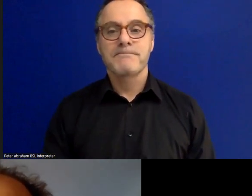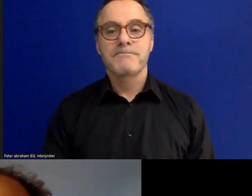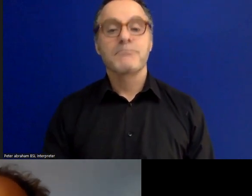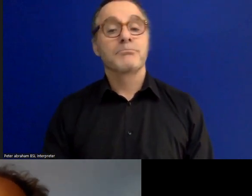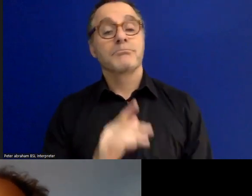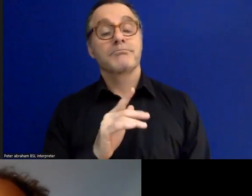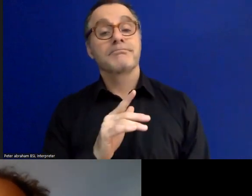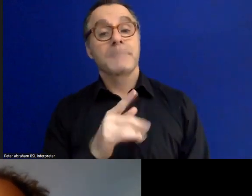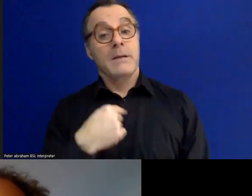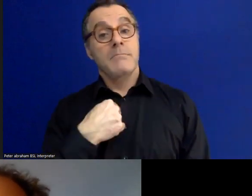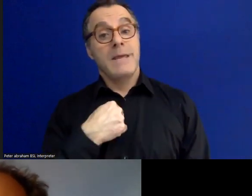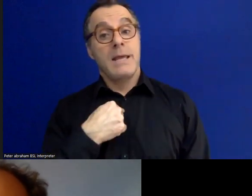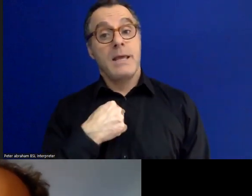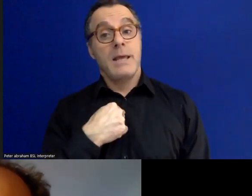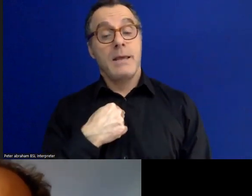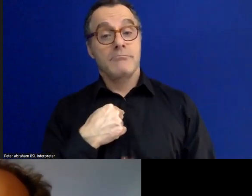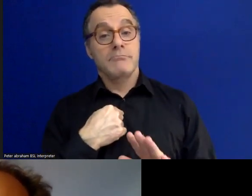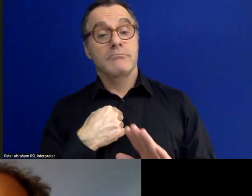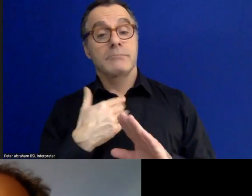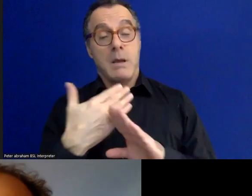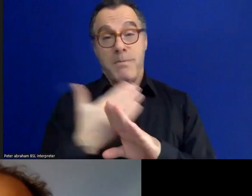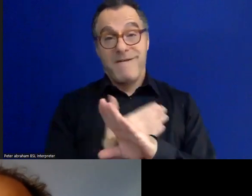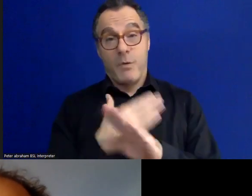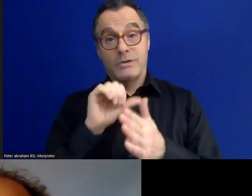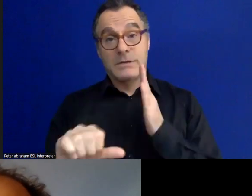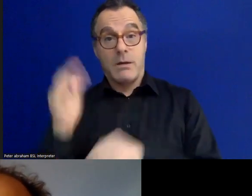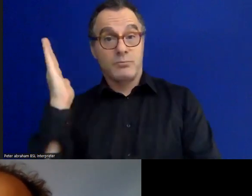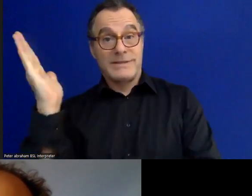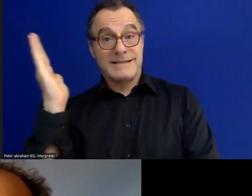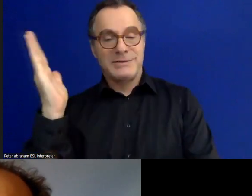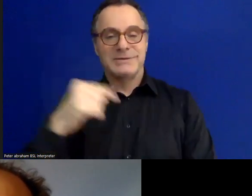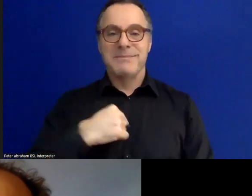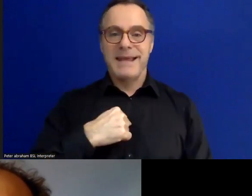me - before I get to a kind of presentation, I'll just kind of talk about the museum and